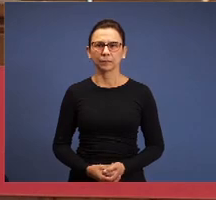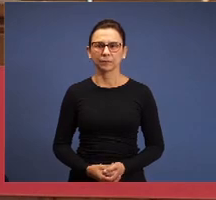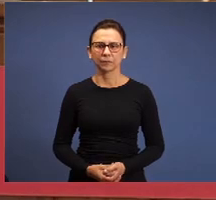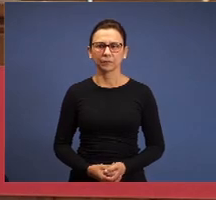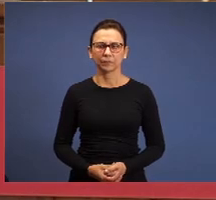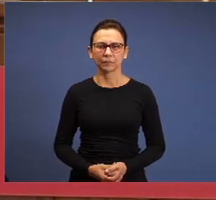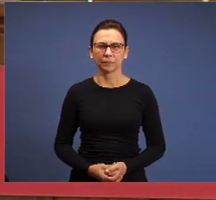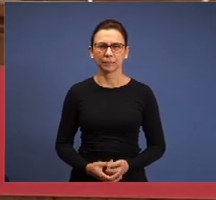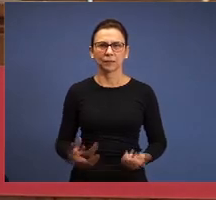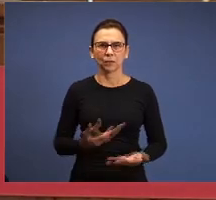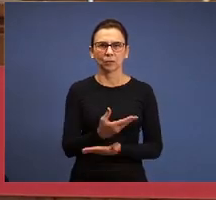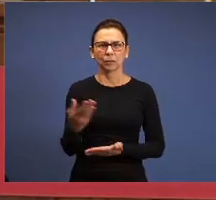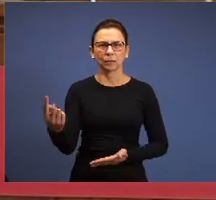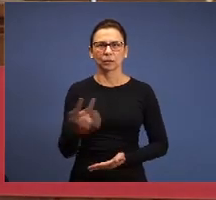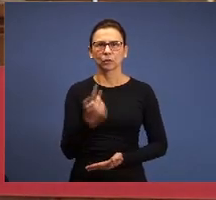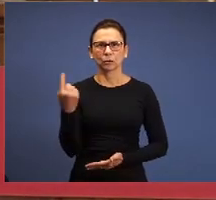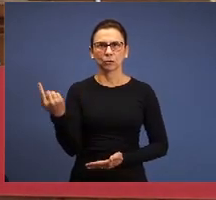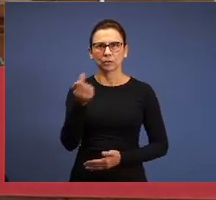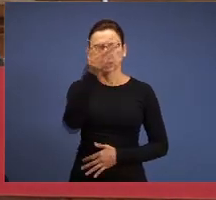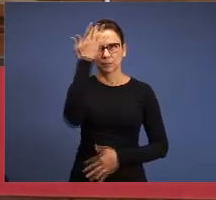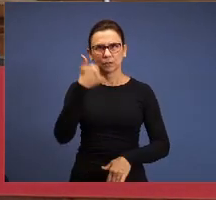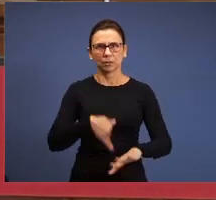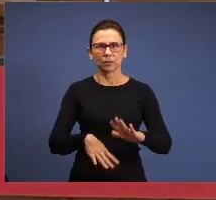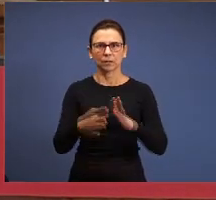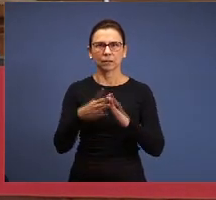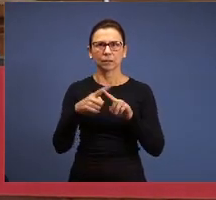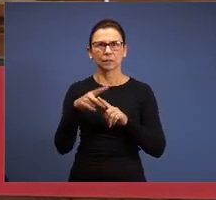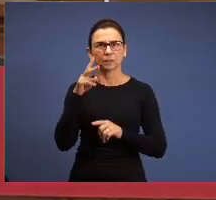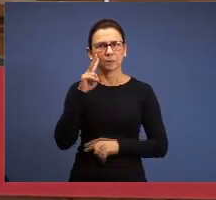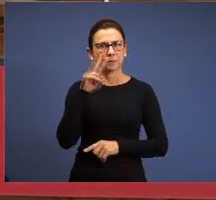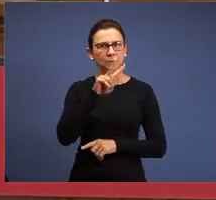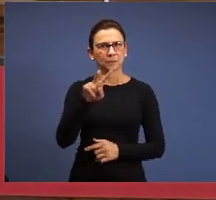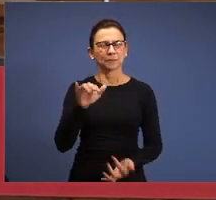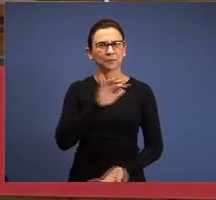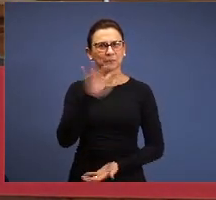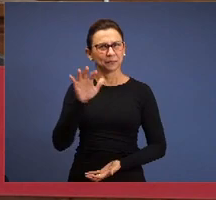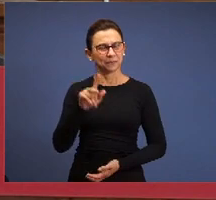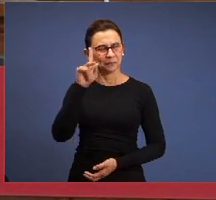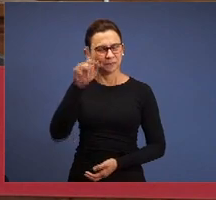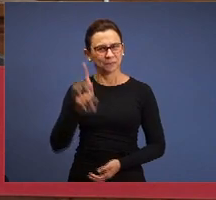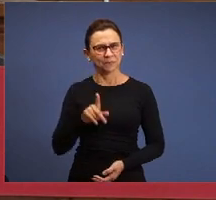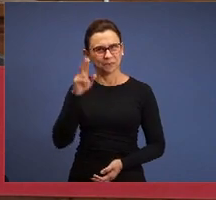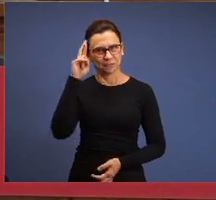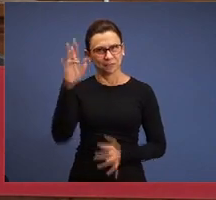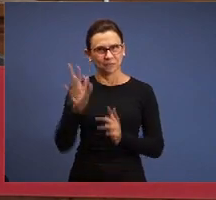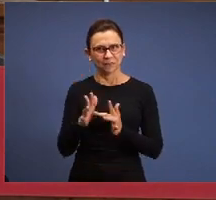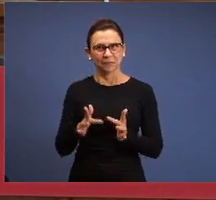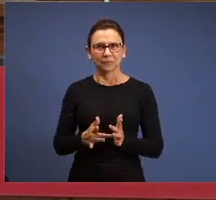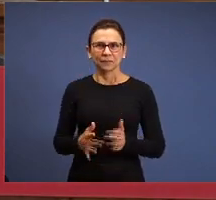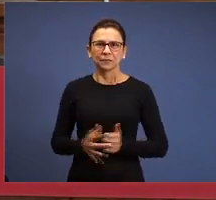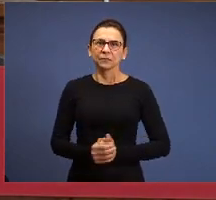We greet the brethren who are at the churches watching this broadcast with the peace of the Lord Jesus. Brethren, we’re here